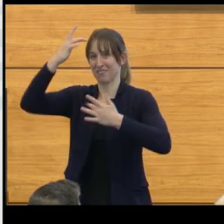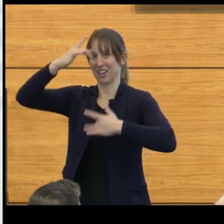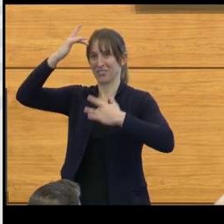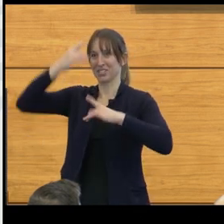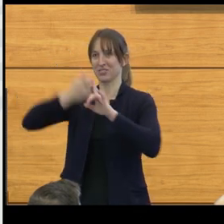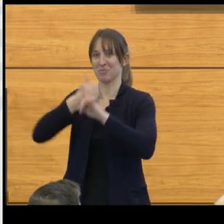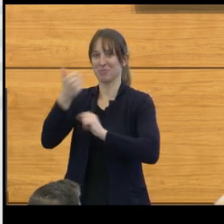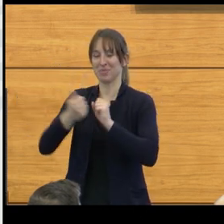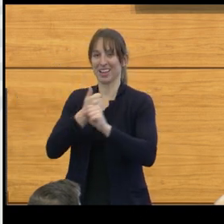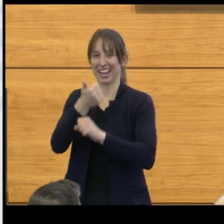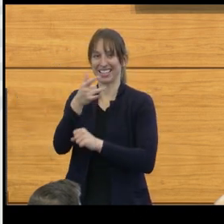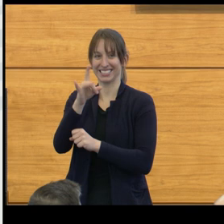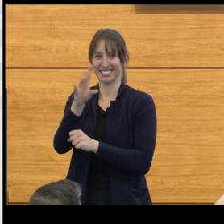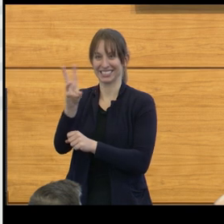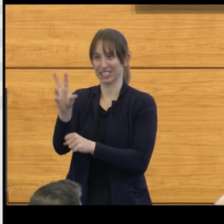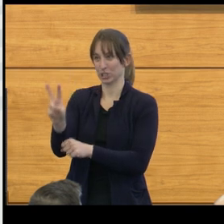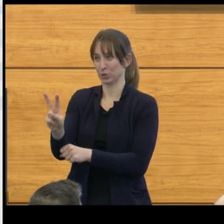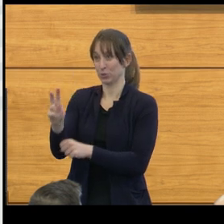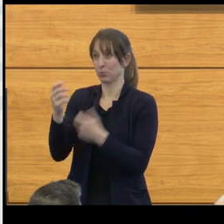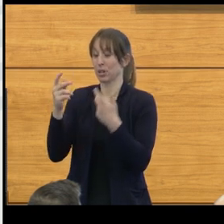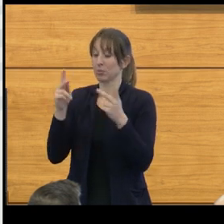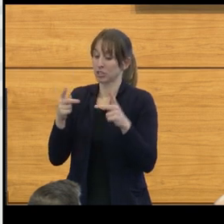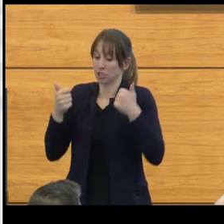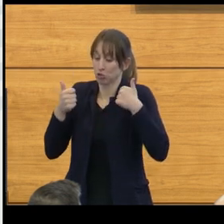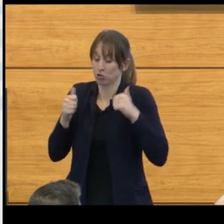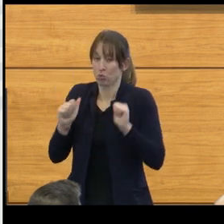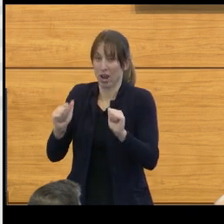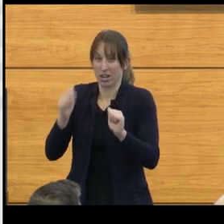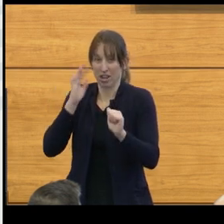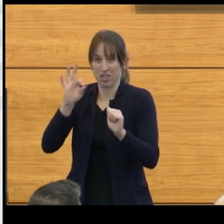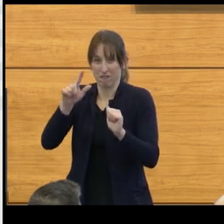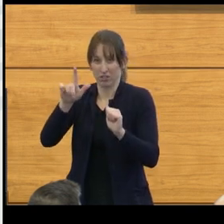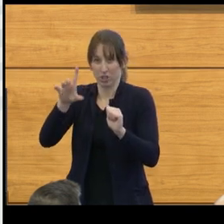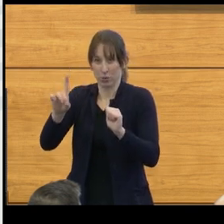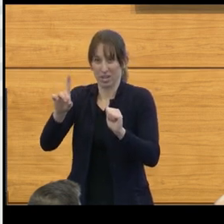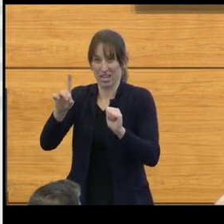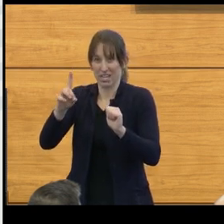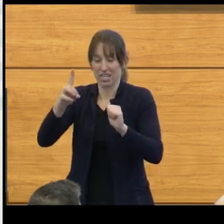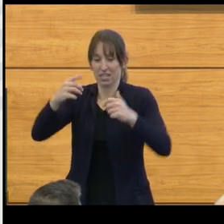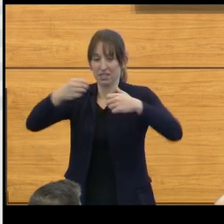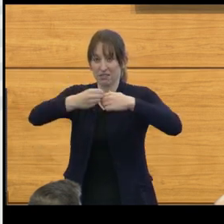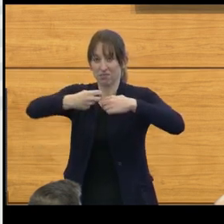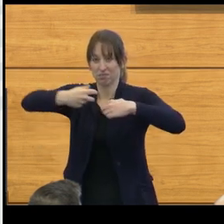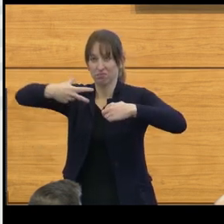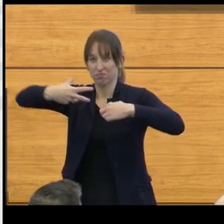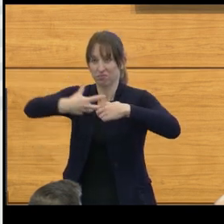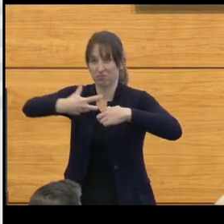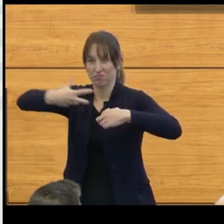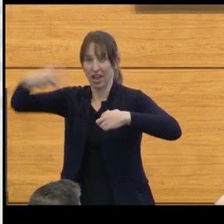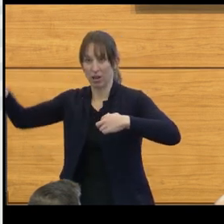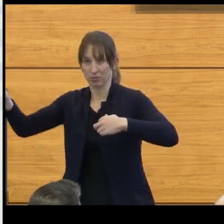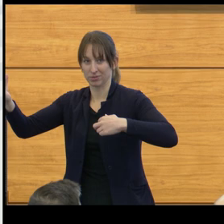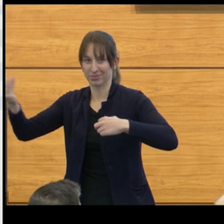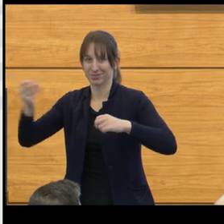in which an attempt was made to, again, drain the fluid out of the head. But treatment options have been really impossible,